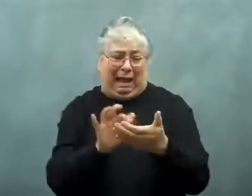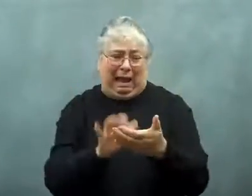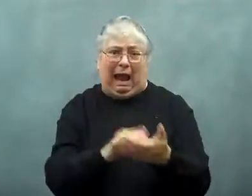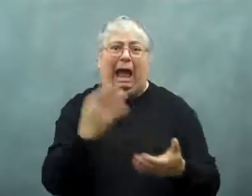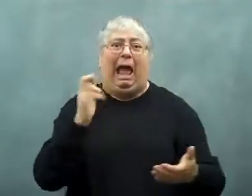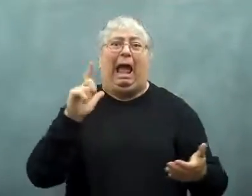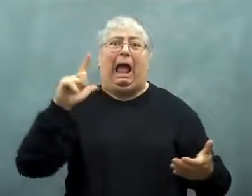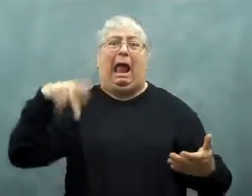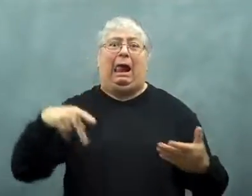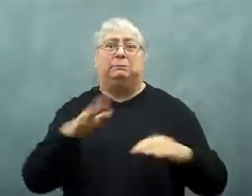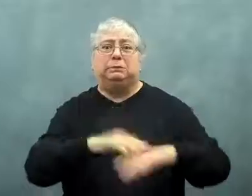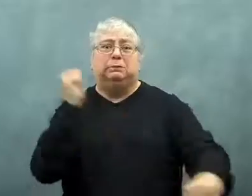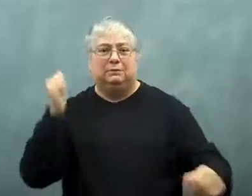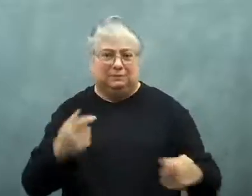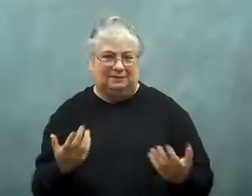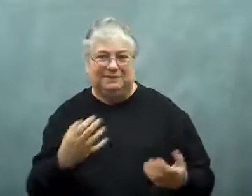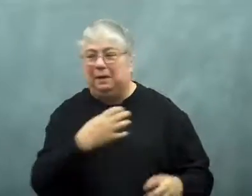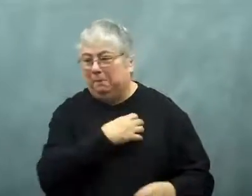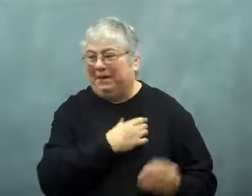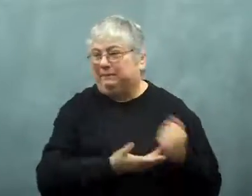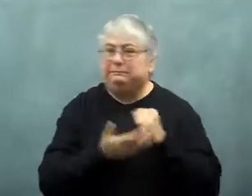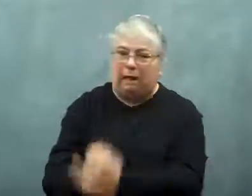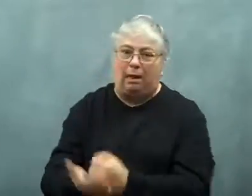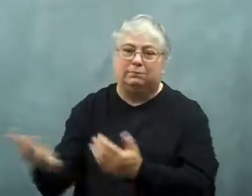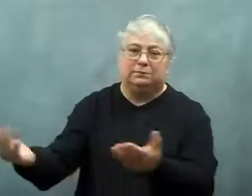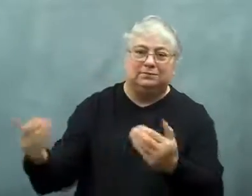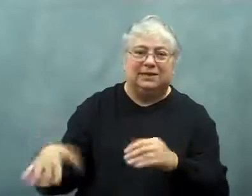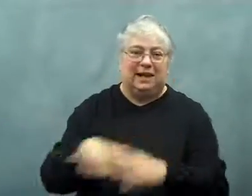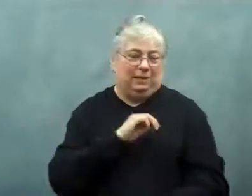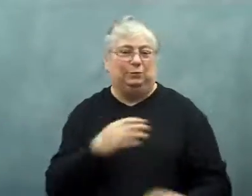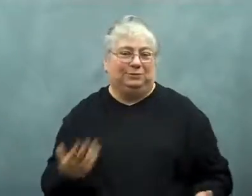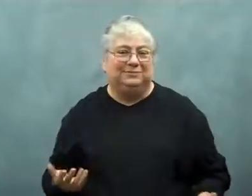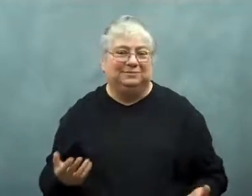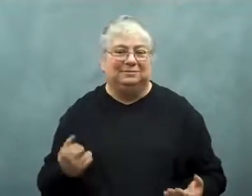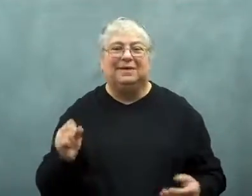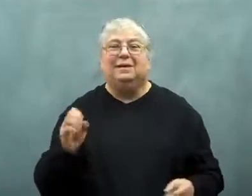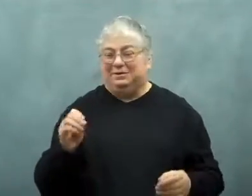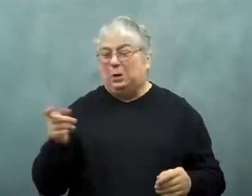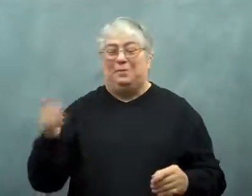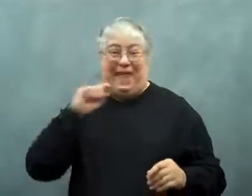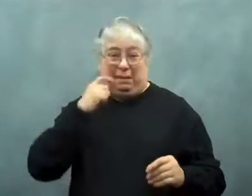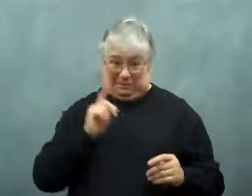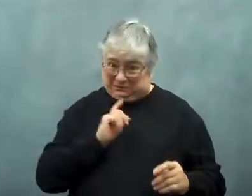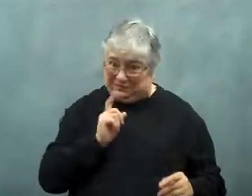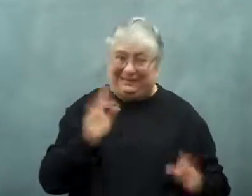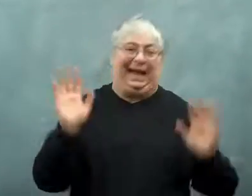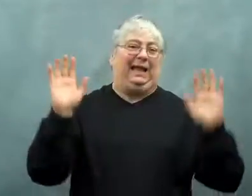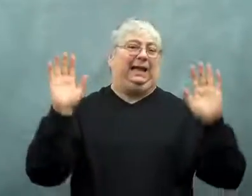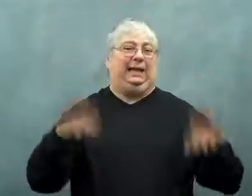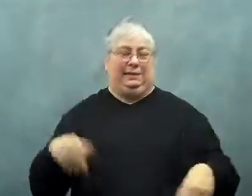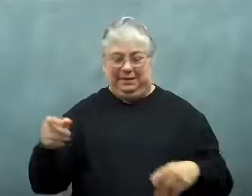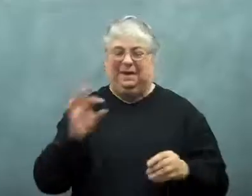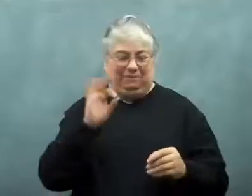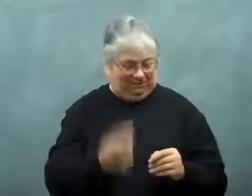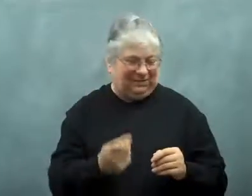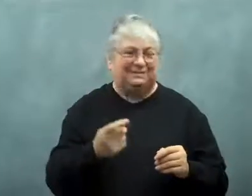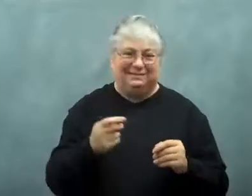and then called for help to be rescued by police.